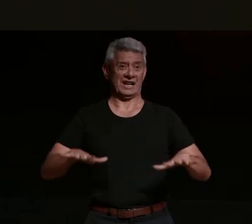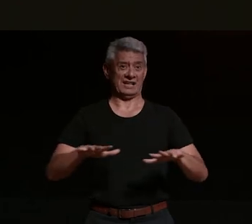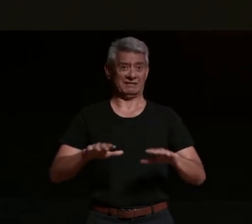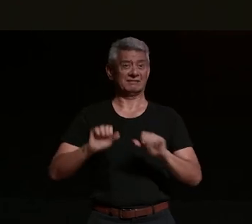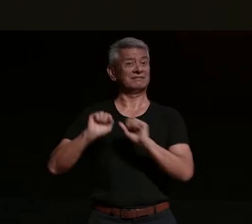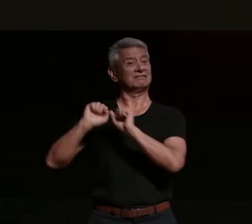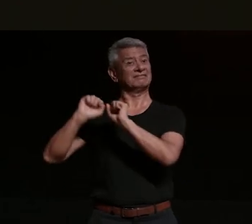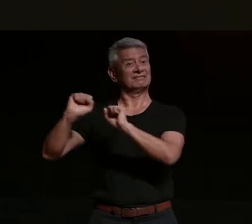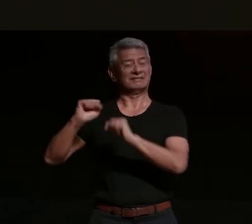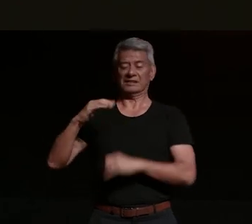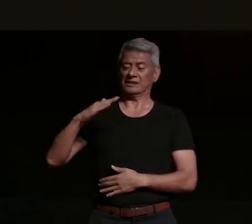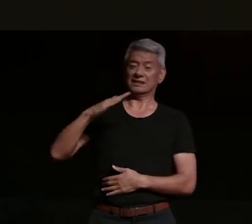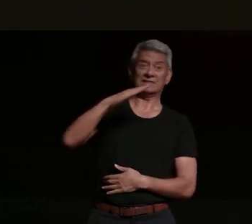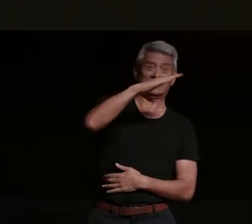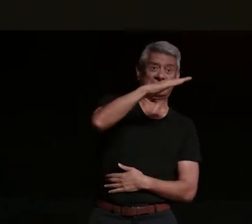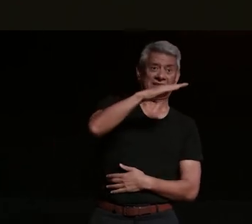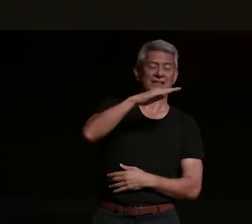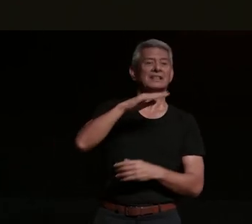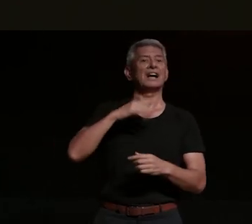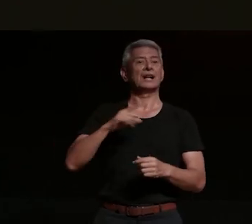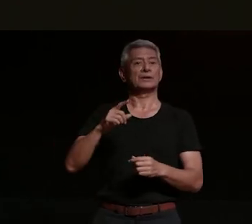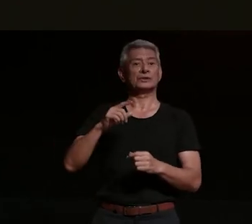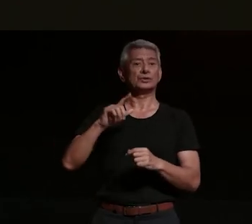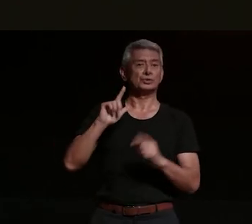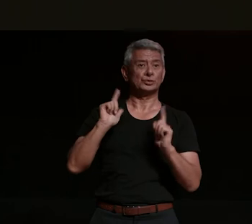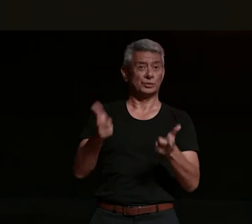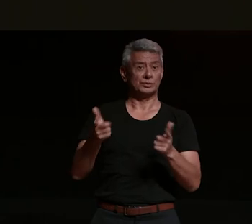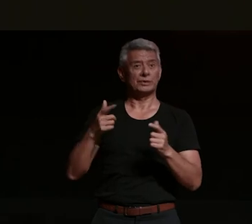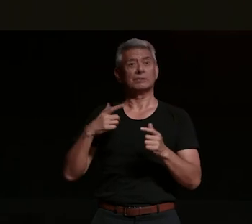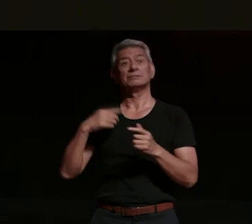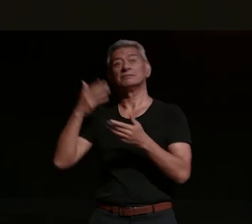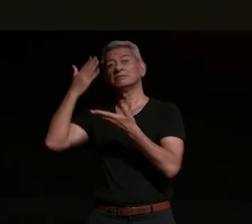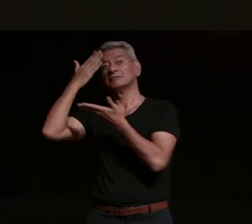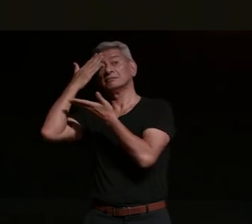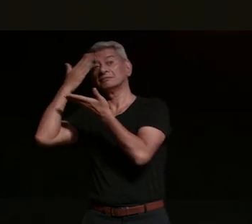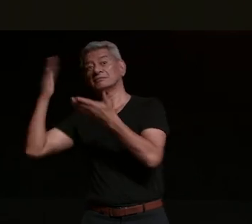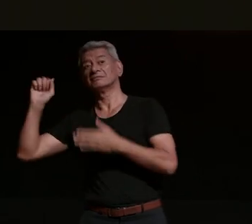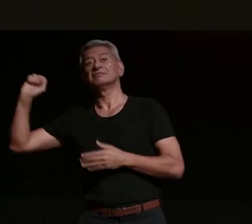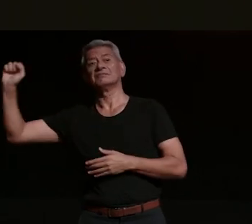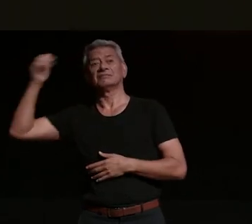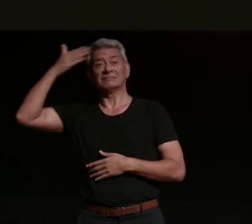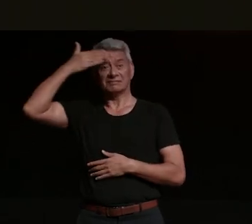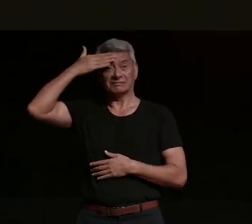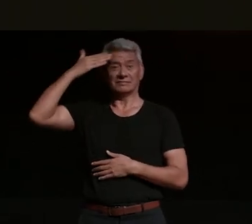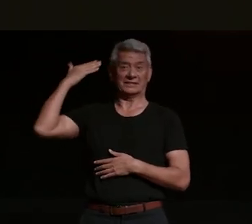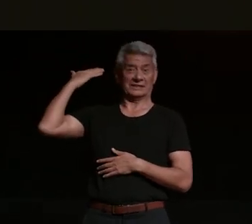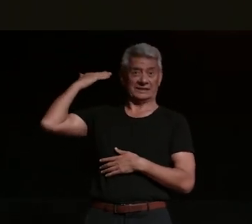and i would like to pay my respects to their ancestors past present and emerging i also